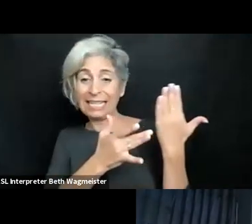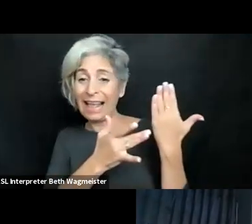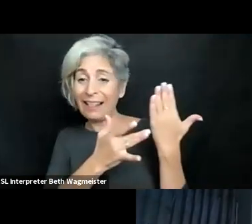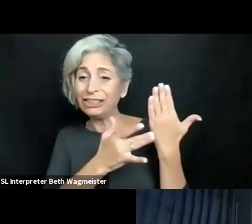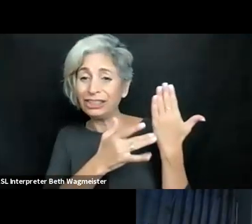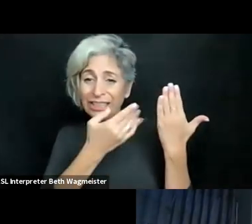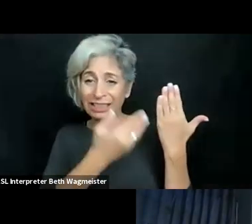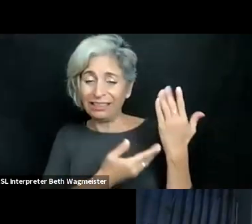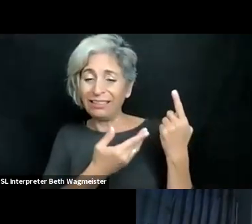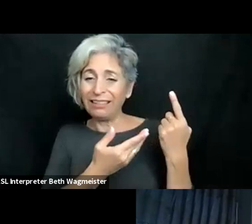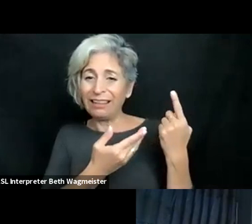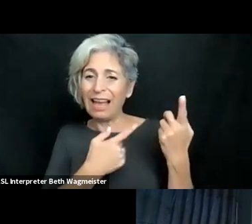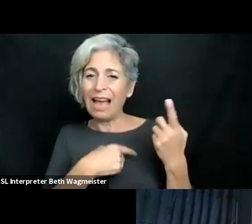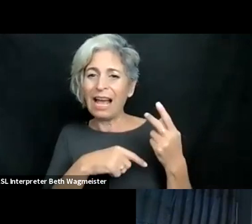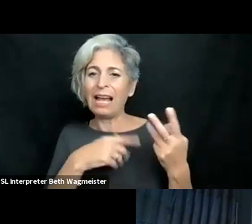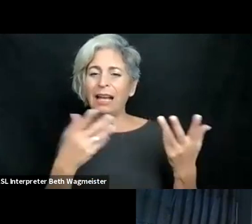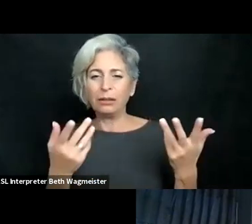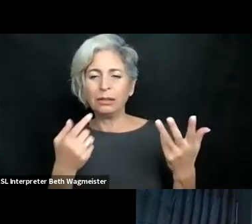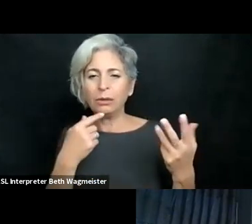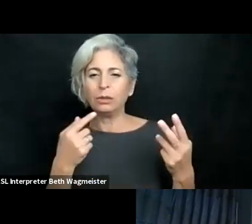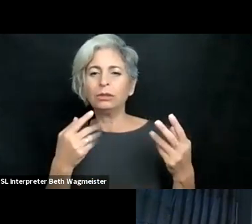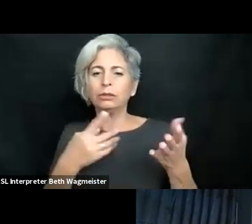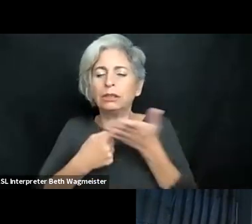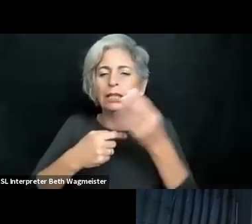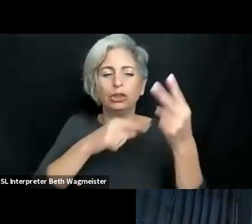teach accessibility, and all this involved